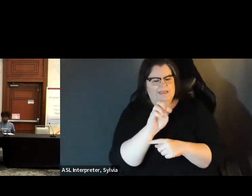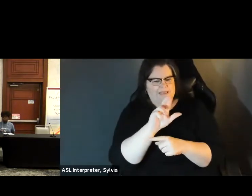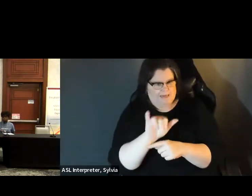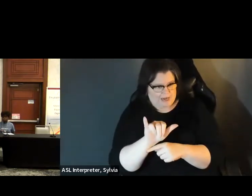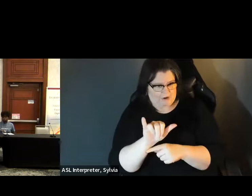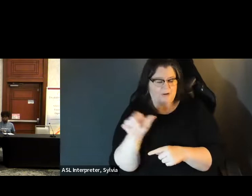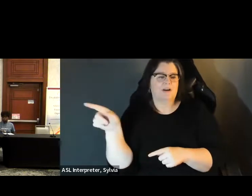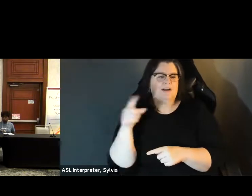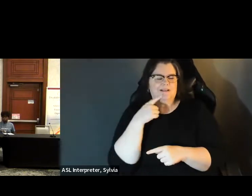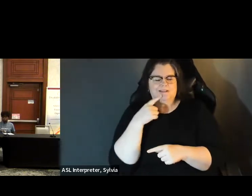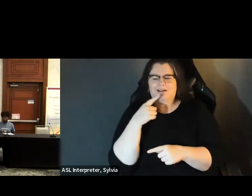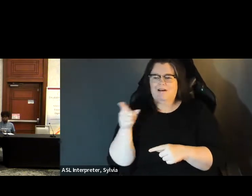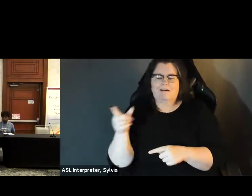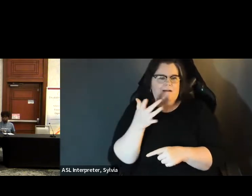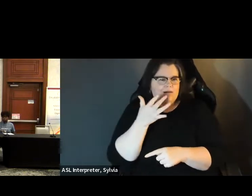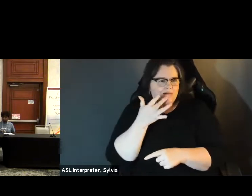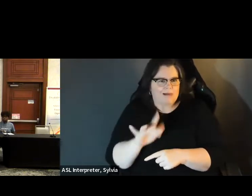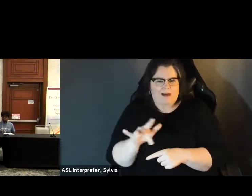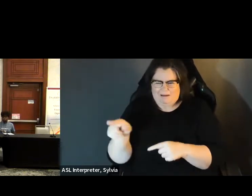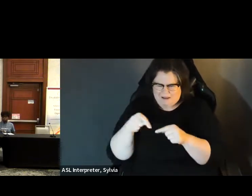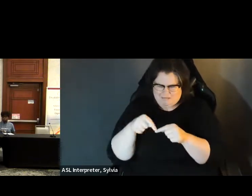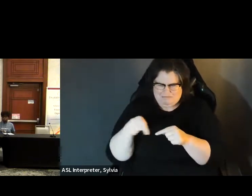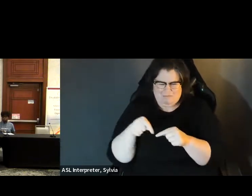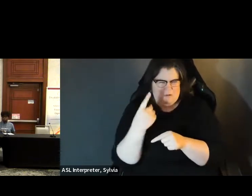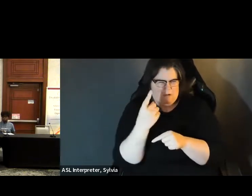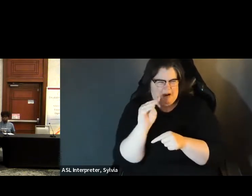thanks, Juliet. So this is Tony Diploma, and the question we have from Terry in the chat. we have from Terry in the chat, who notes they're very